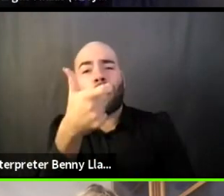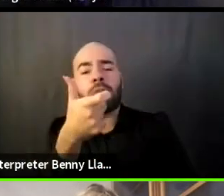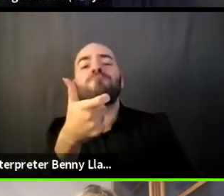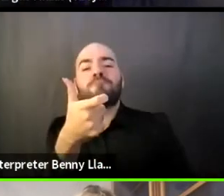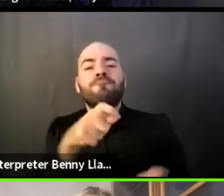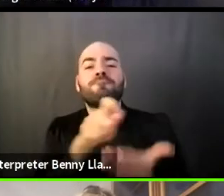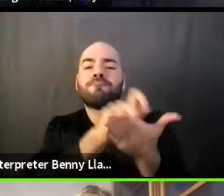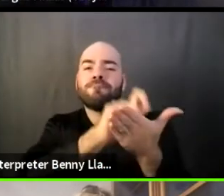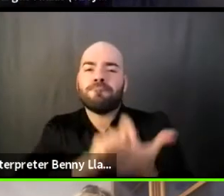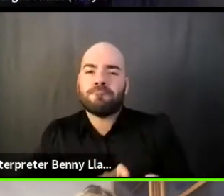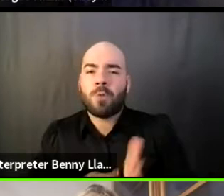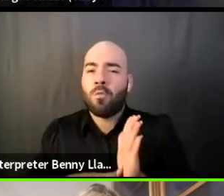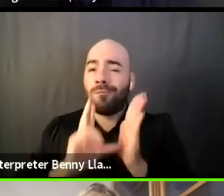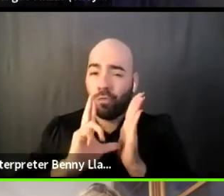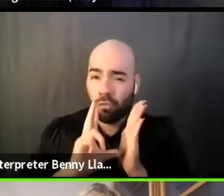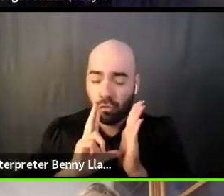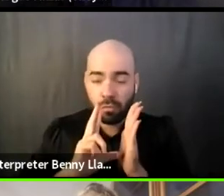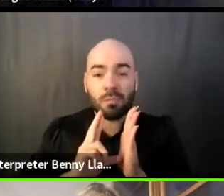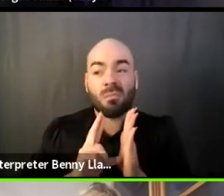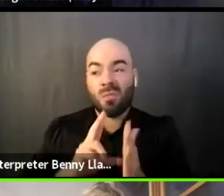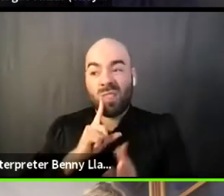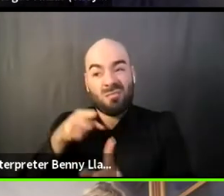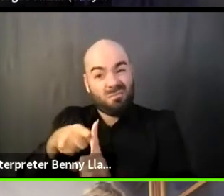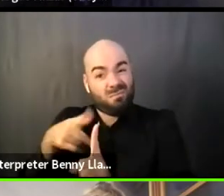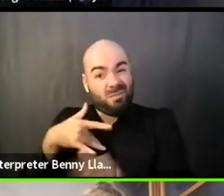it's a function of white supremacy and those systems